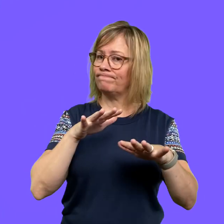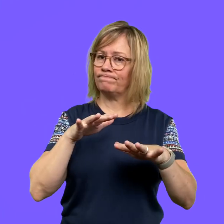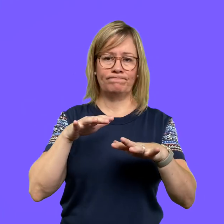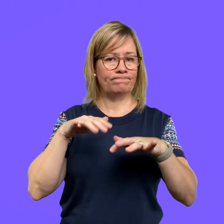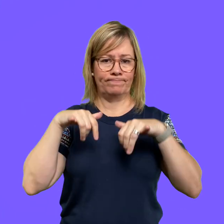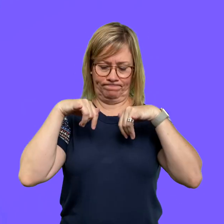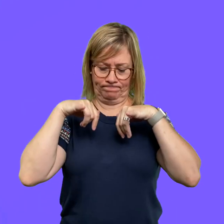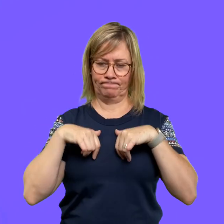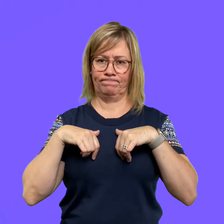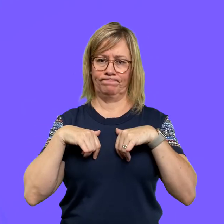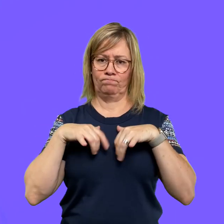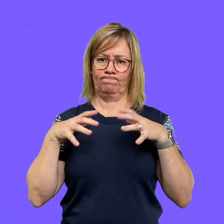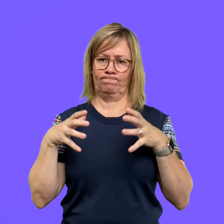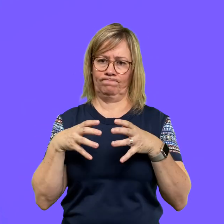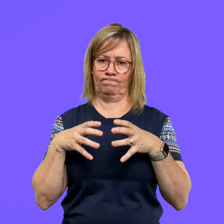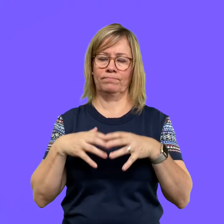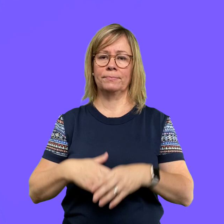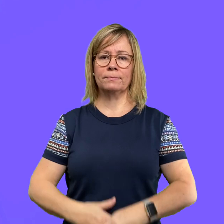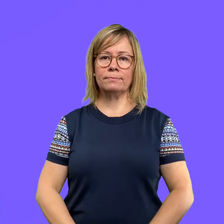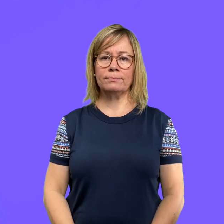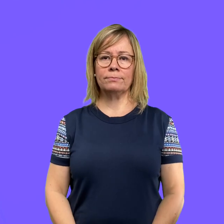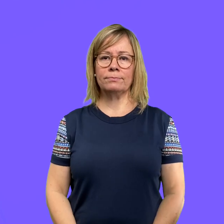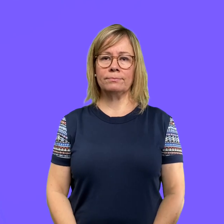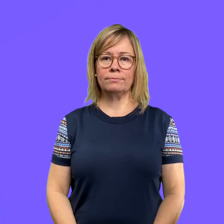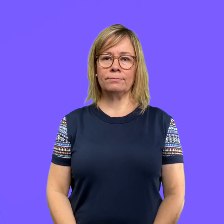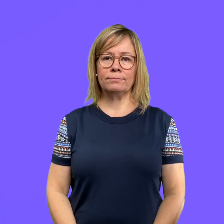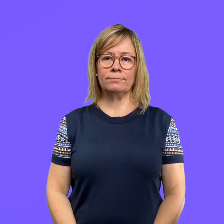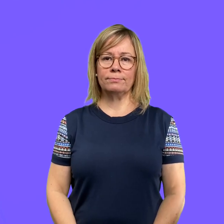opportunity to socialize with friends or others. It is to remain at home.